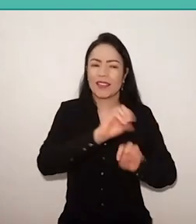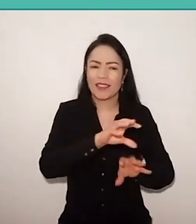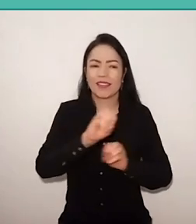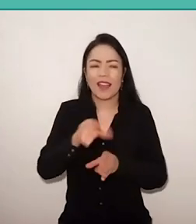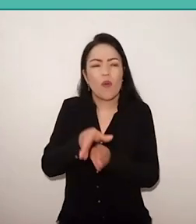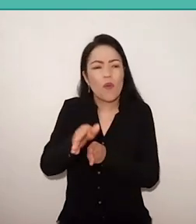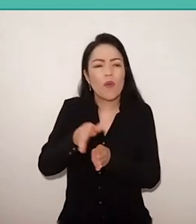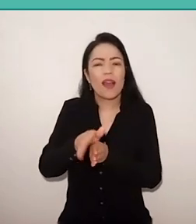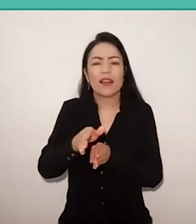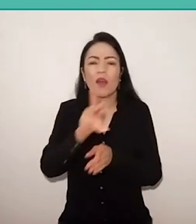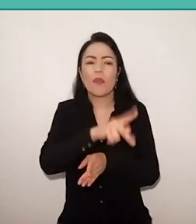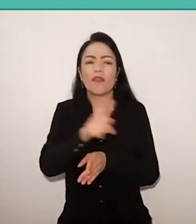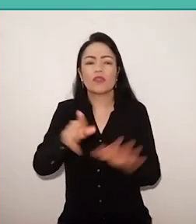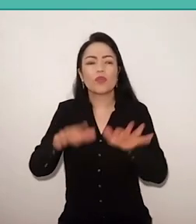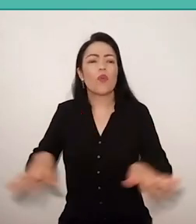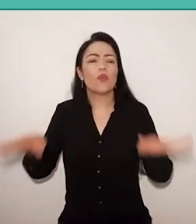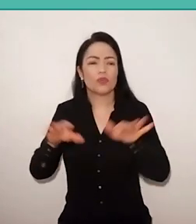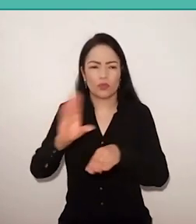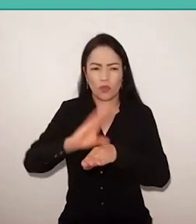What were involved in this course for refugees